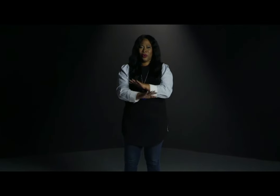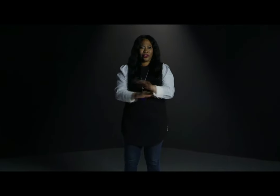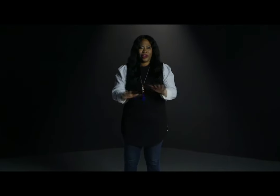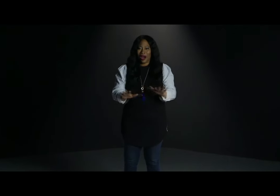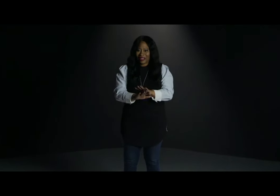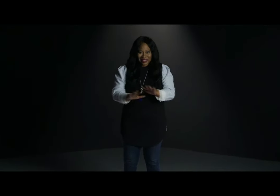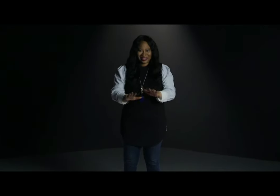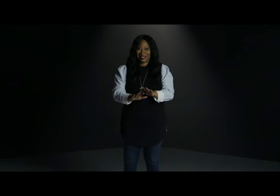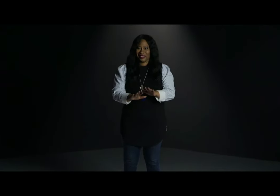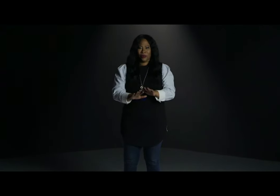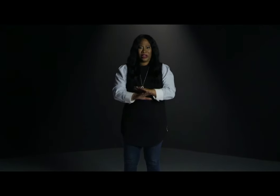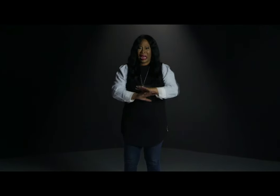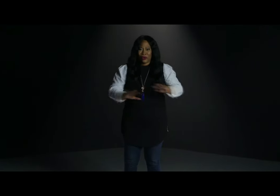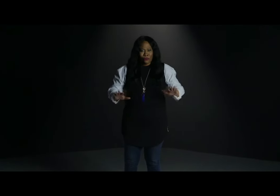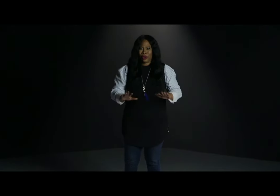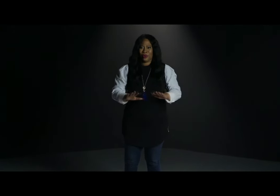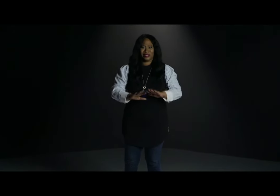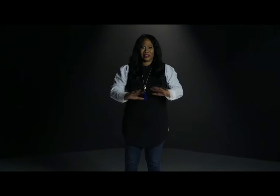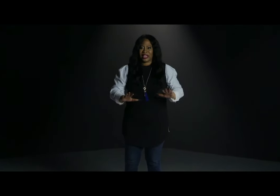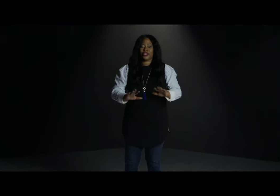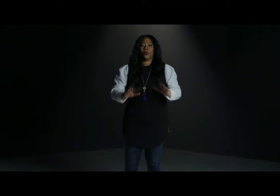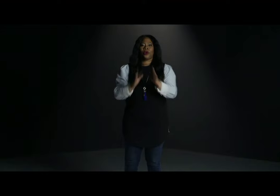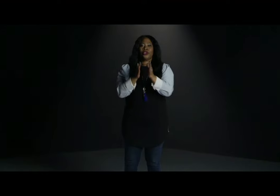you are not what everyone says you are.